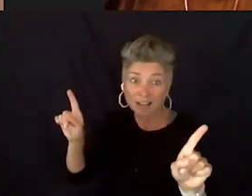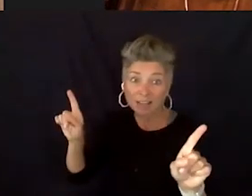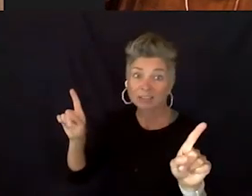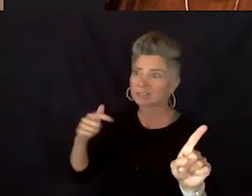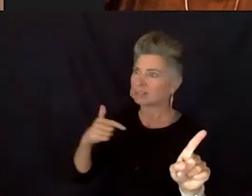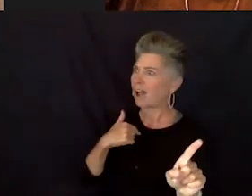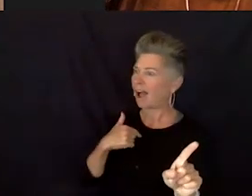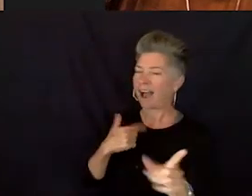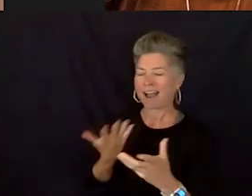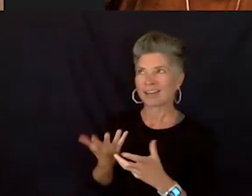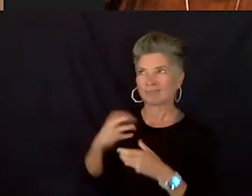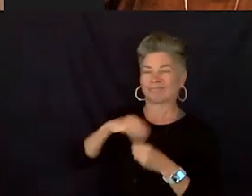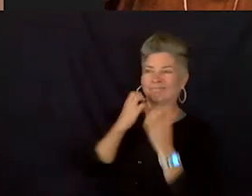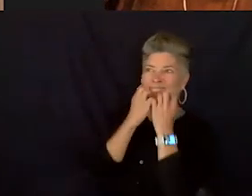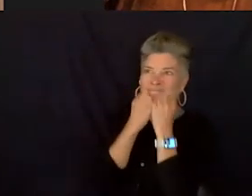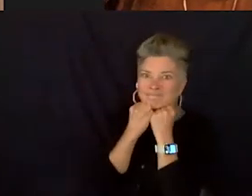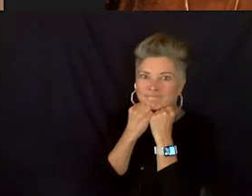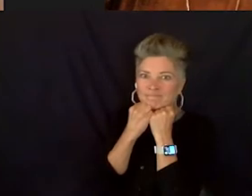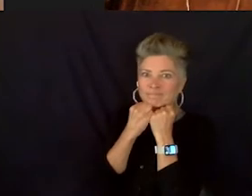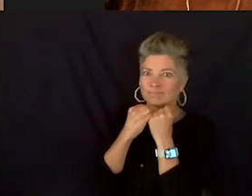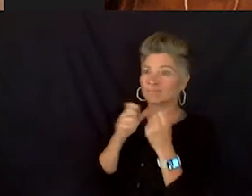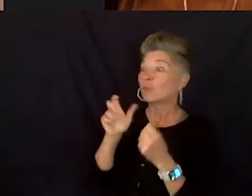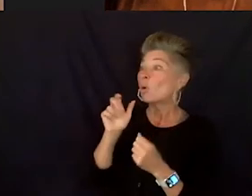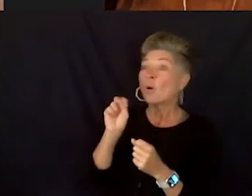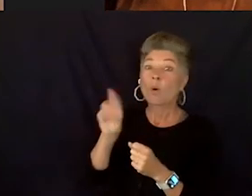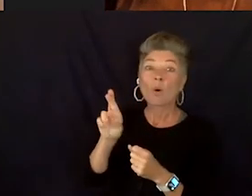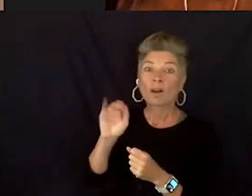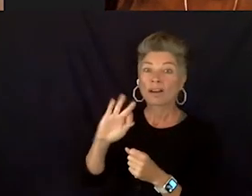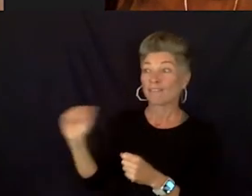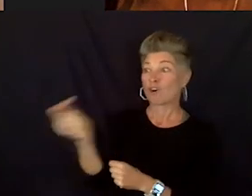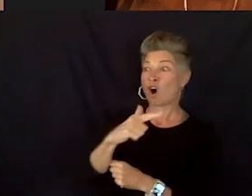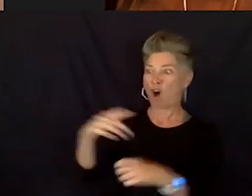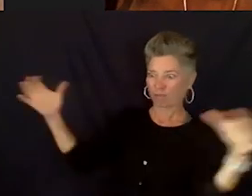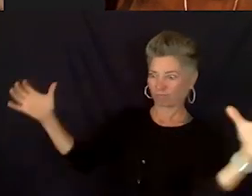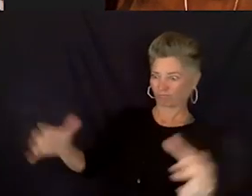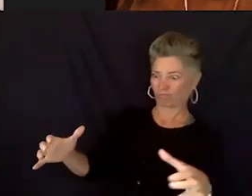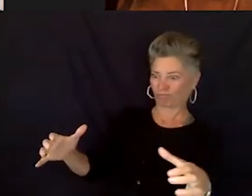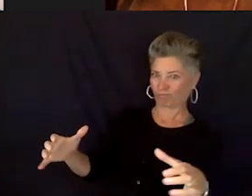The moments where like you get to get them all together and and have them in one space